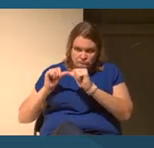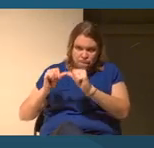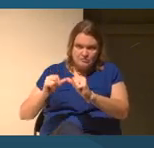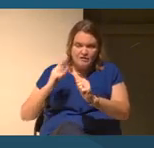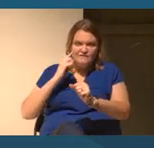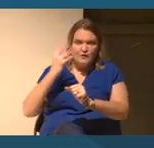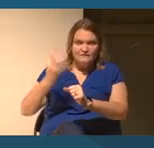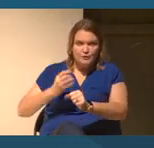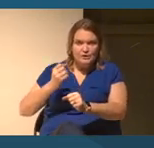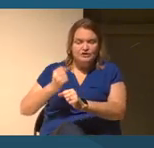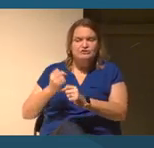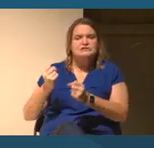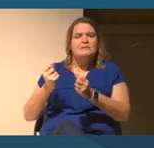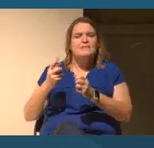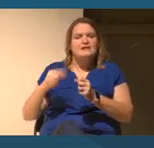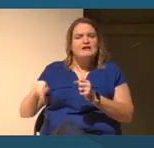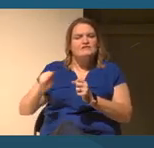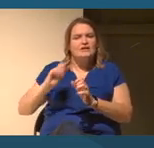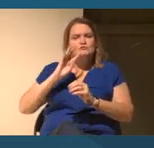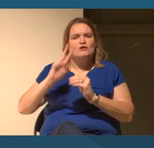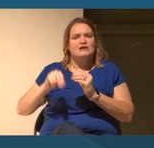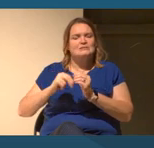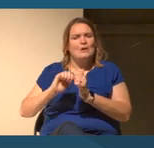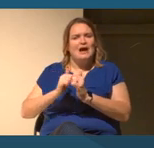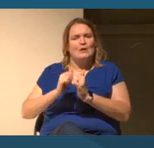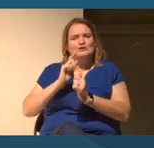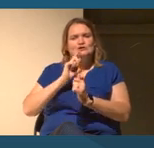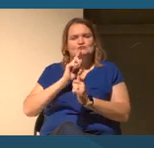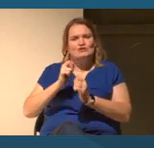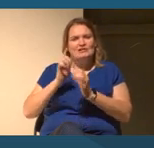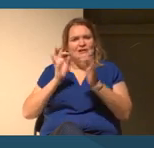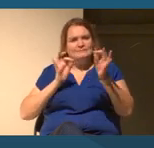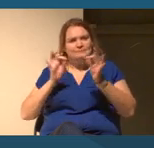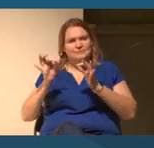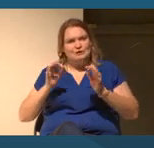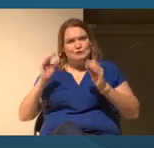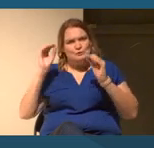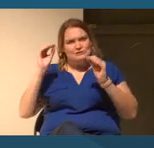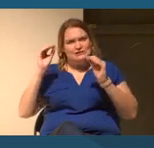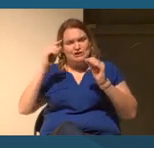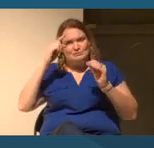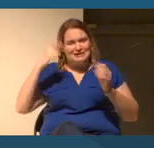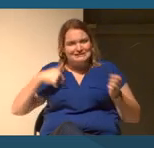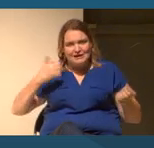of them were talking about how it was difficult for them to teach what they did not know, what had not been formally.